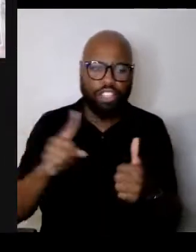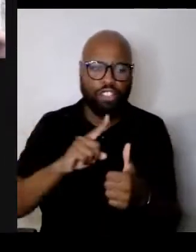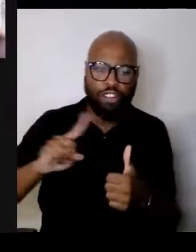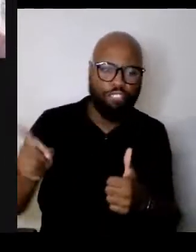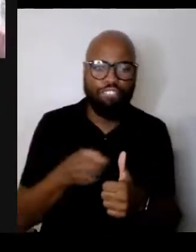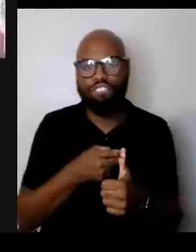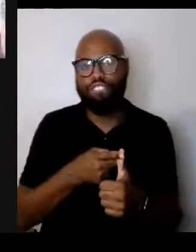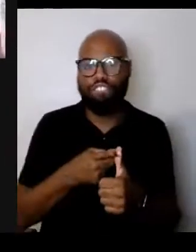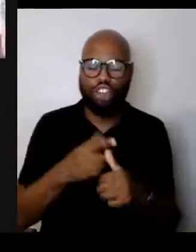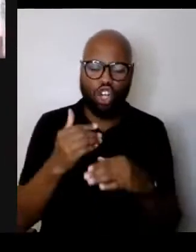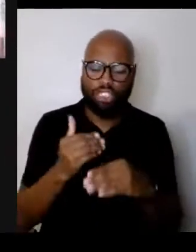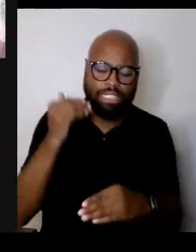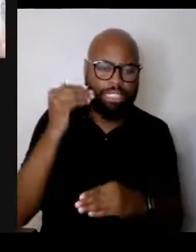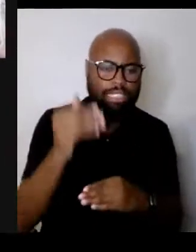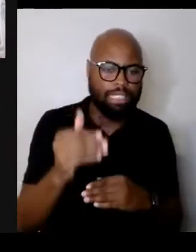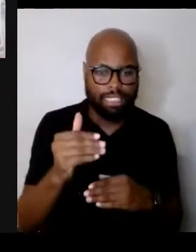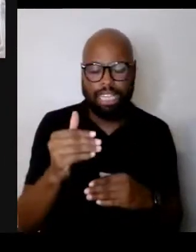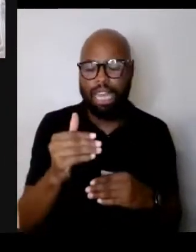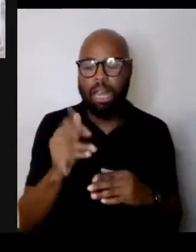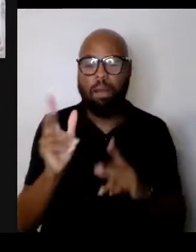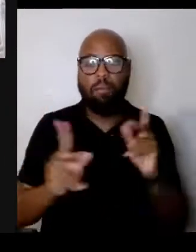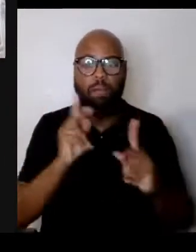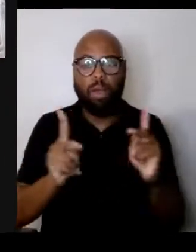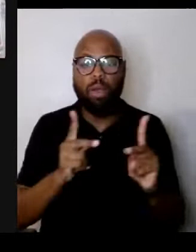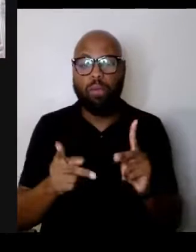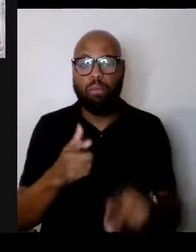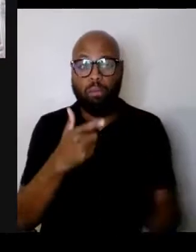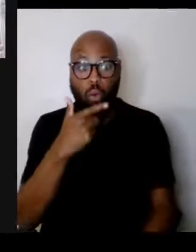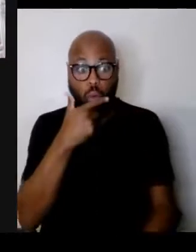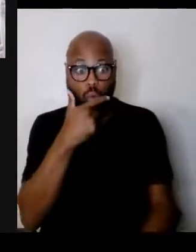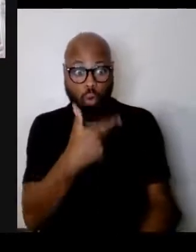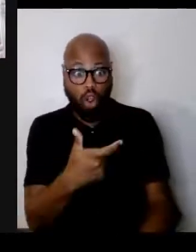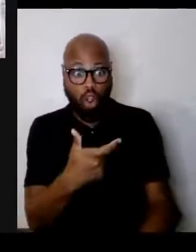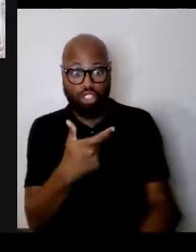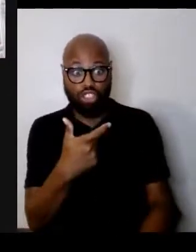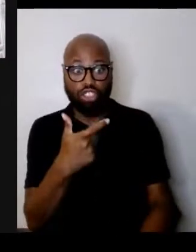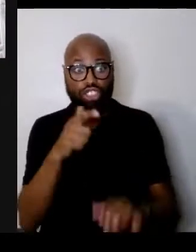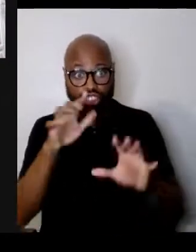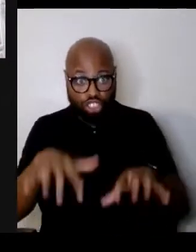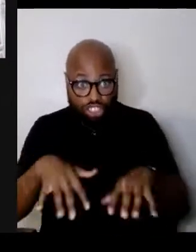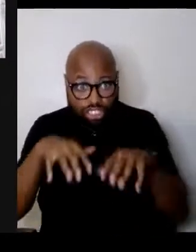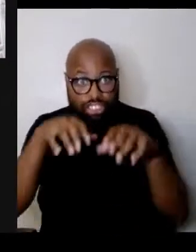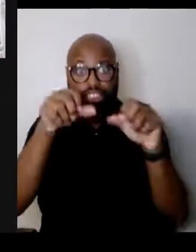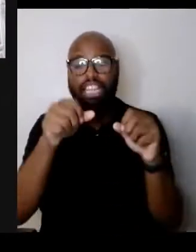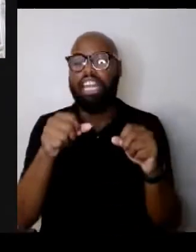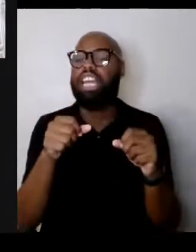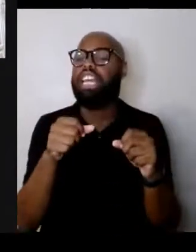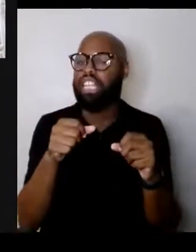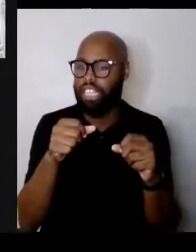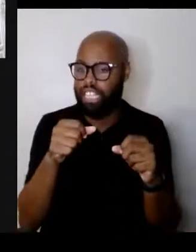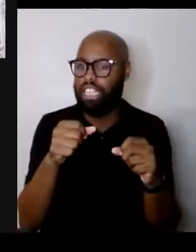people watching should take to help ensure that the horrors of the Holocaust